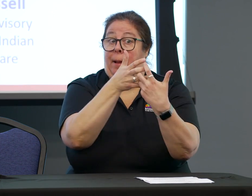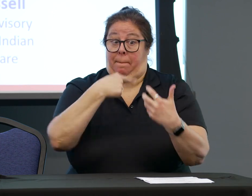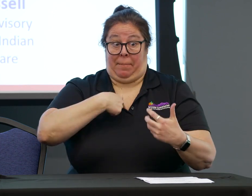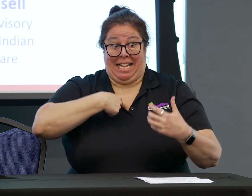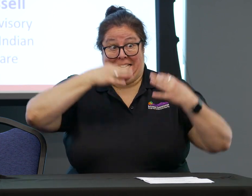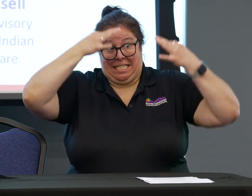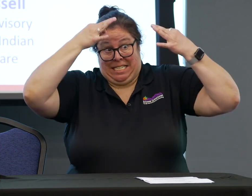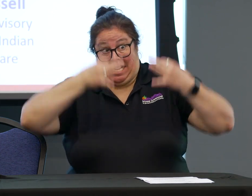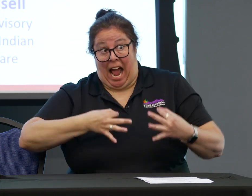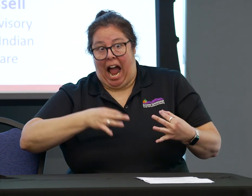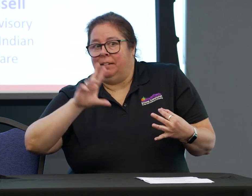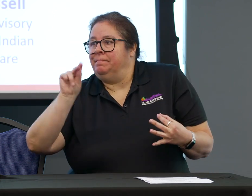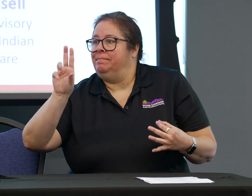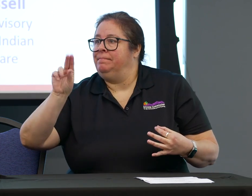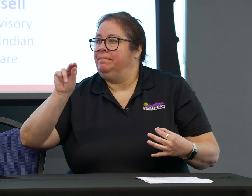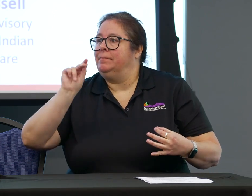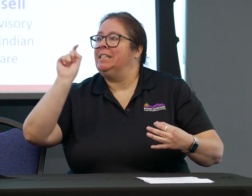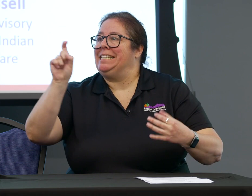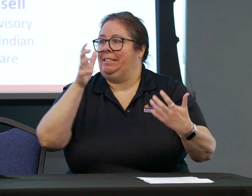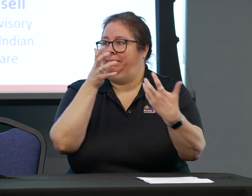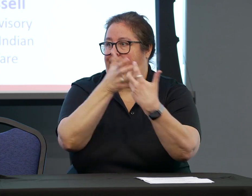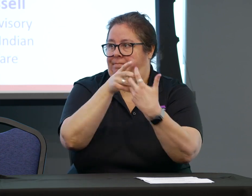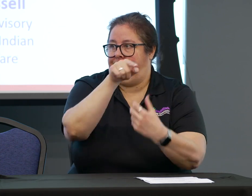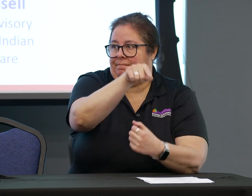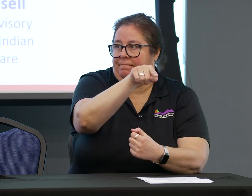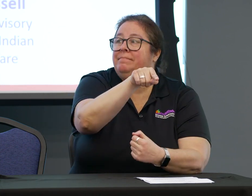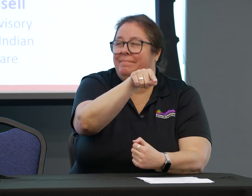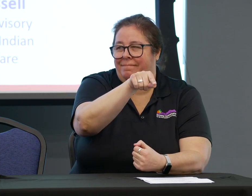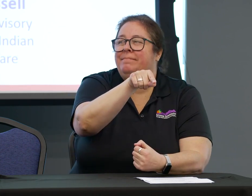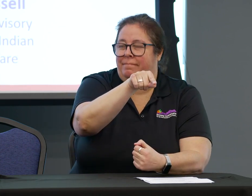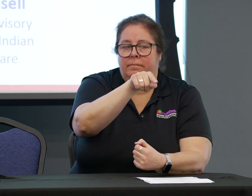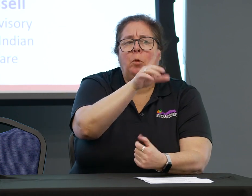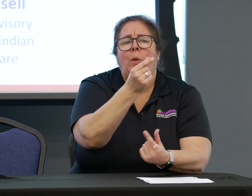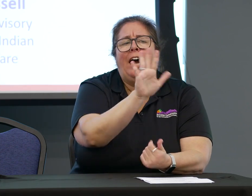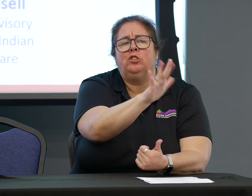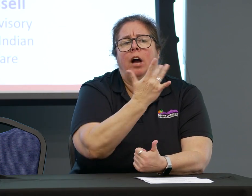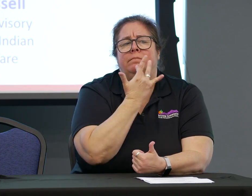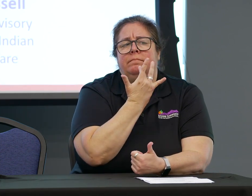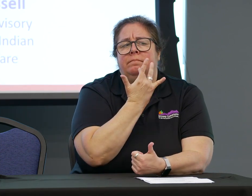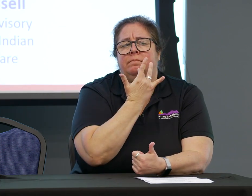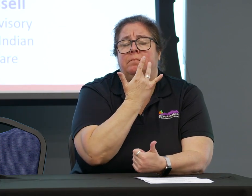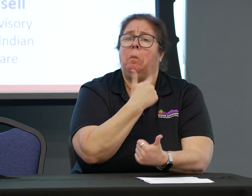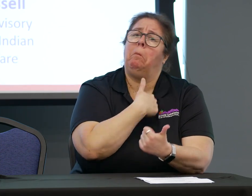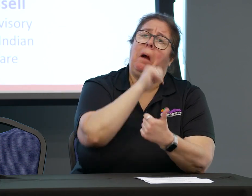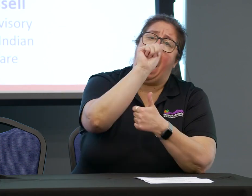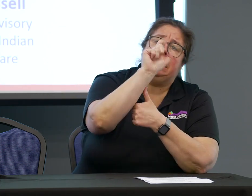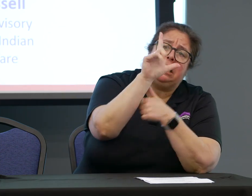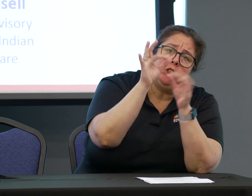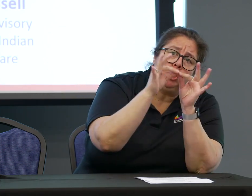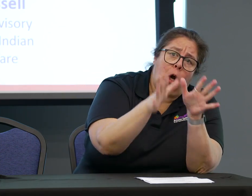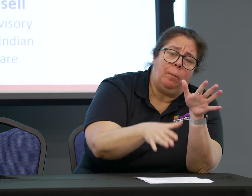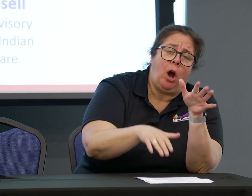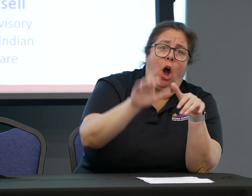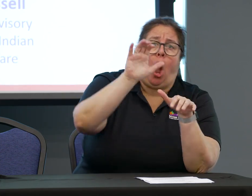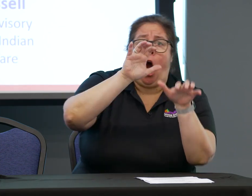what's the best accommodation for them? We shouldn't be making the decisions for them. We have to ask them, what do you need?